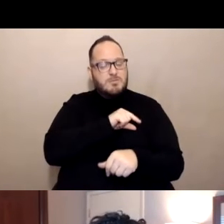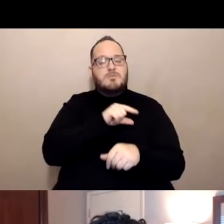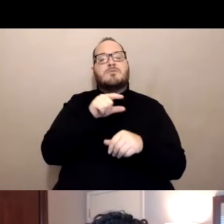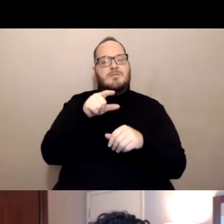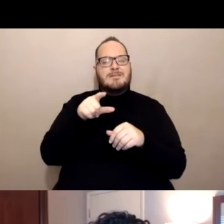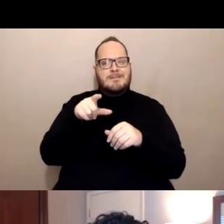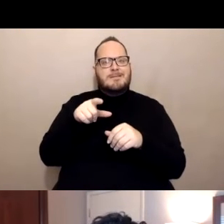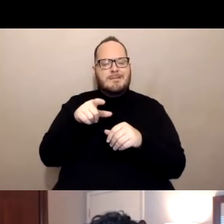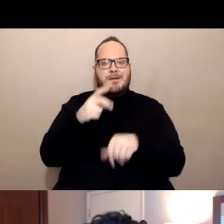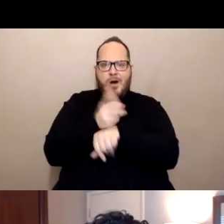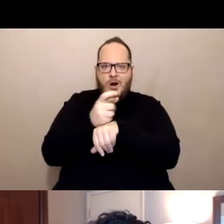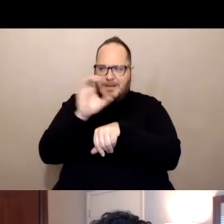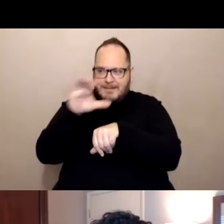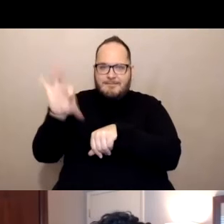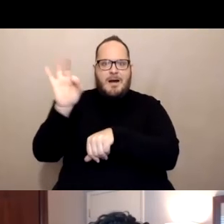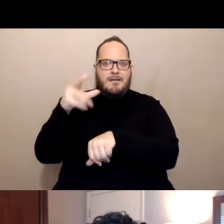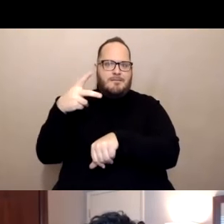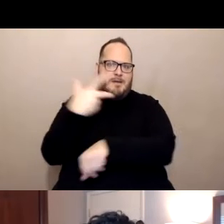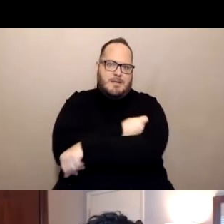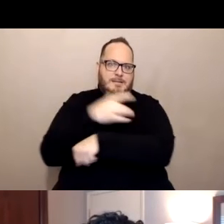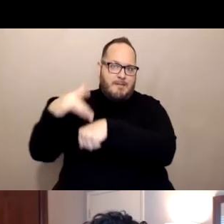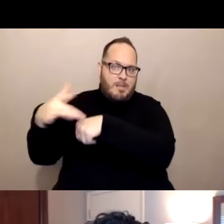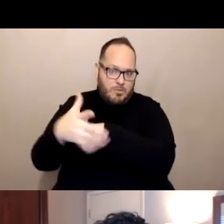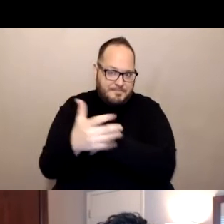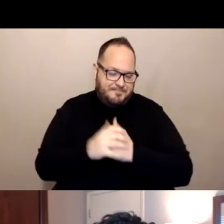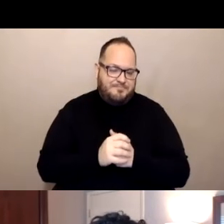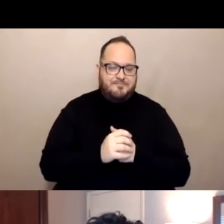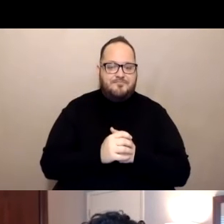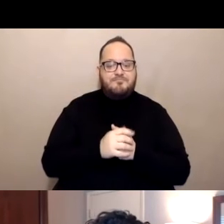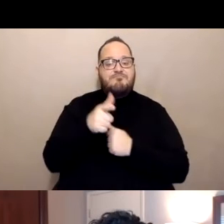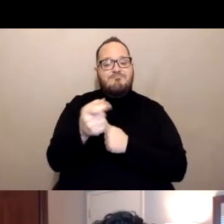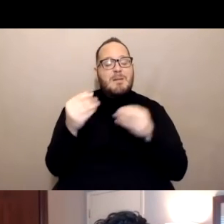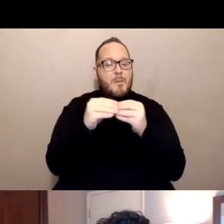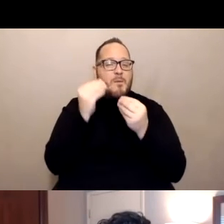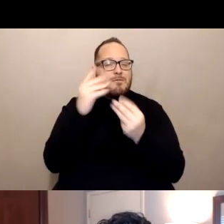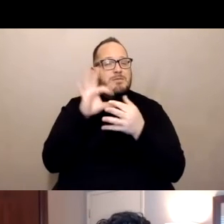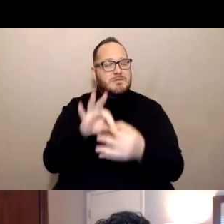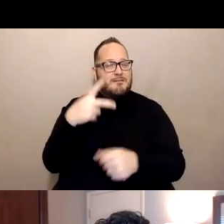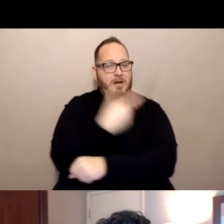So a little bit more about the vaccine. So the Pfizer and Moderna, as we mentioned earlier